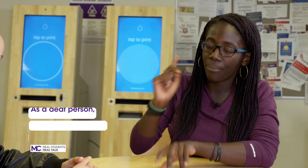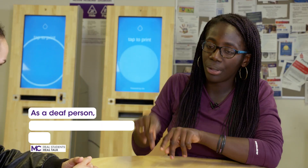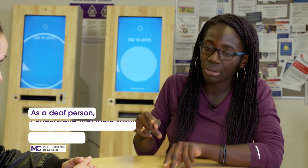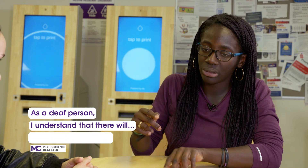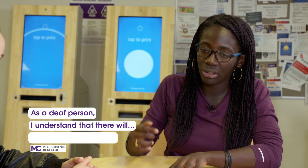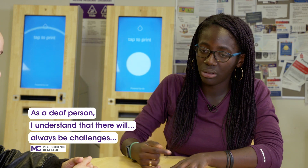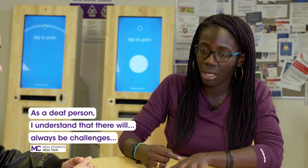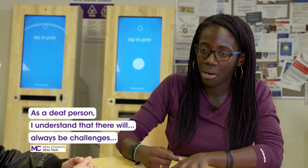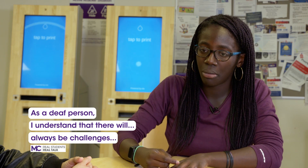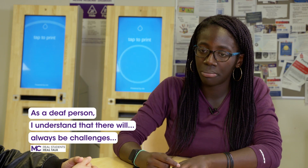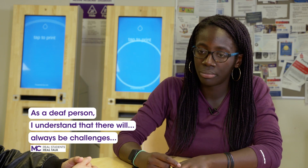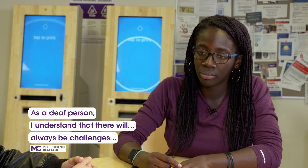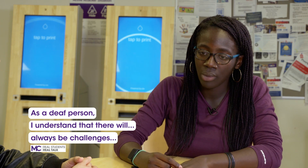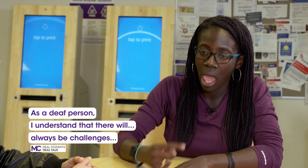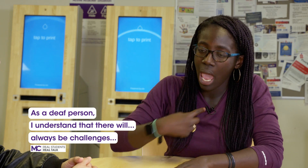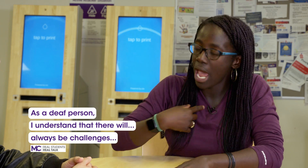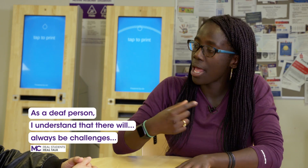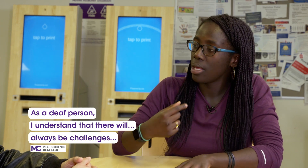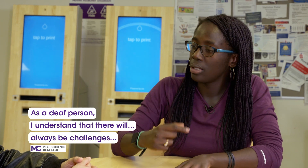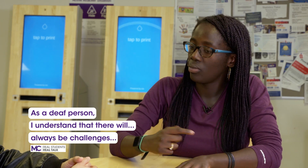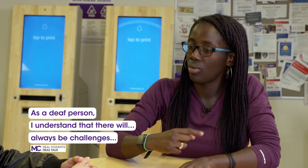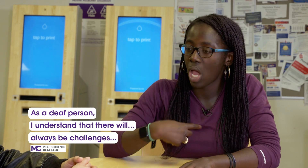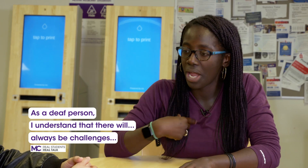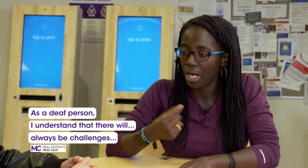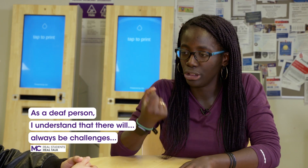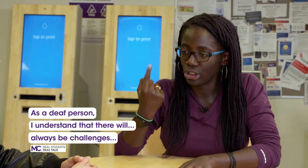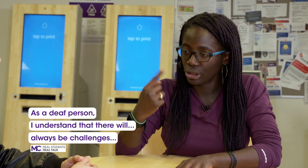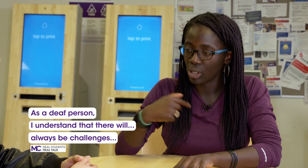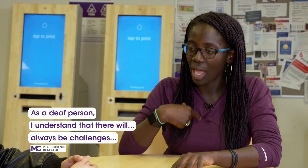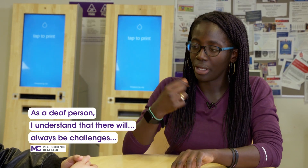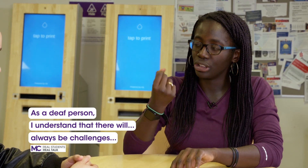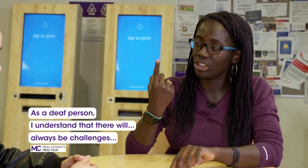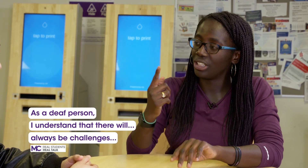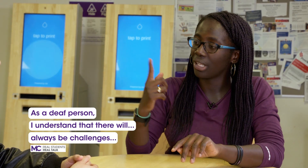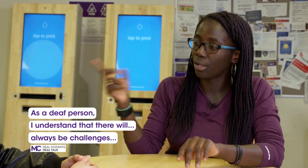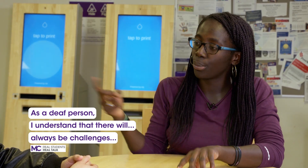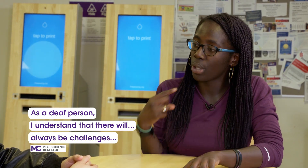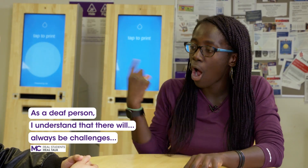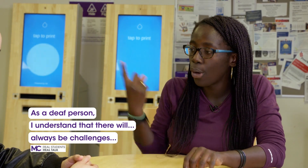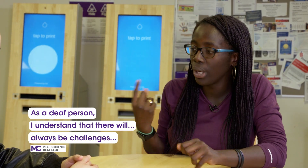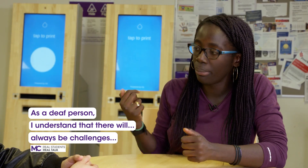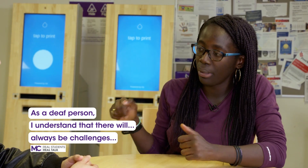person i understand I understand that there will always be